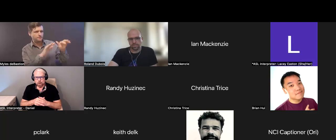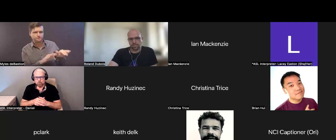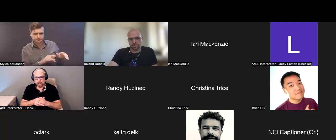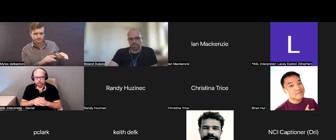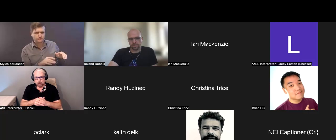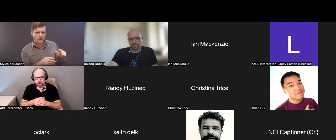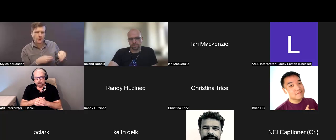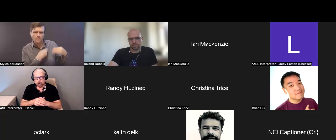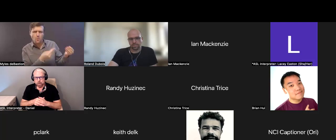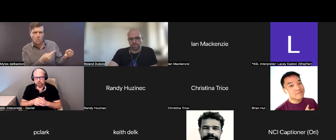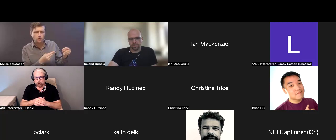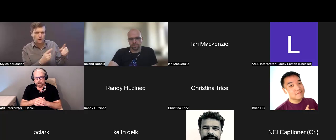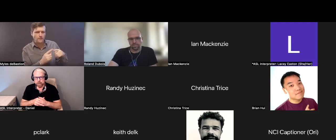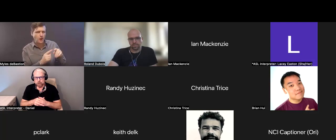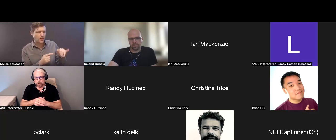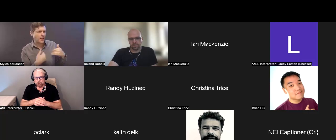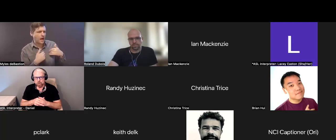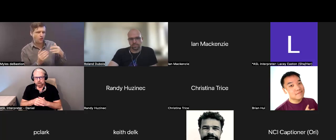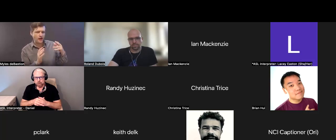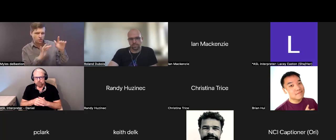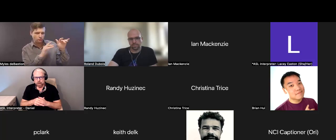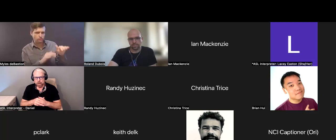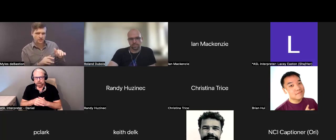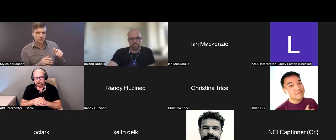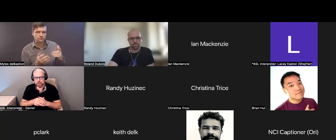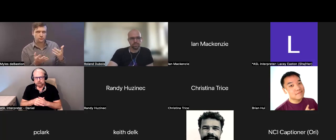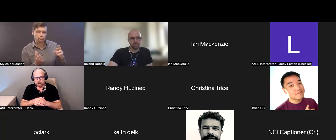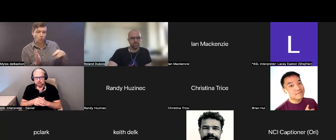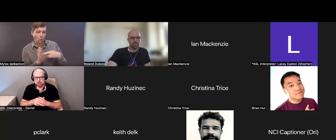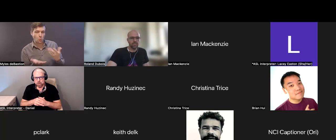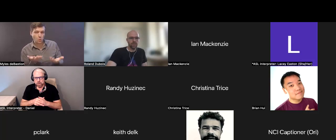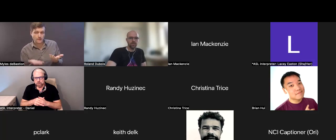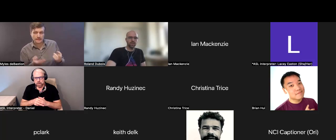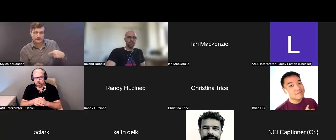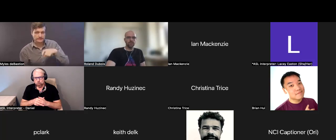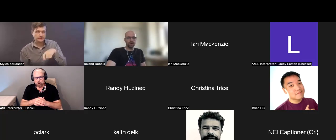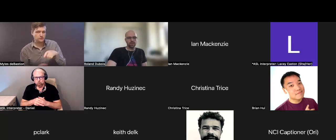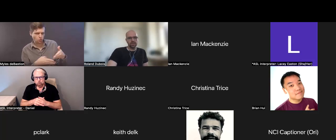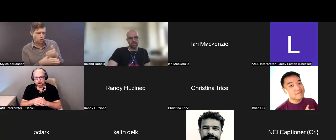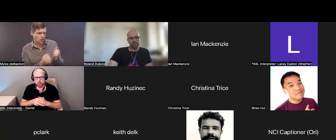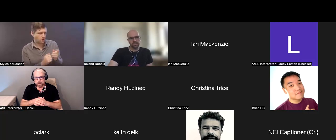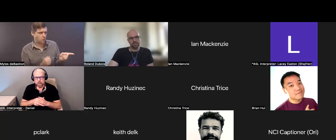am bringing it up here on my screen, to provide that -- typing that out, what the role might be,